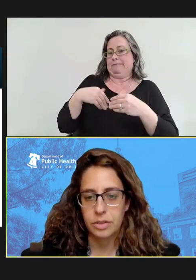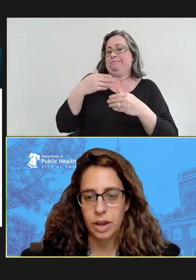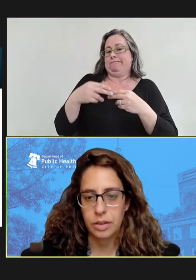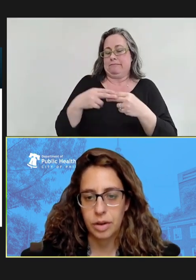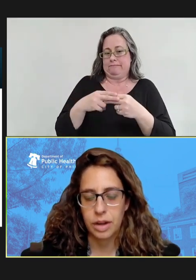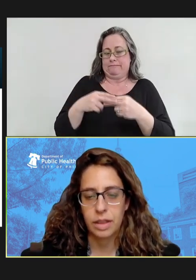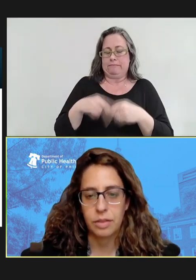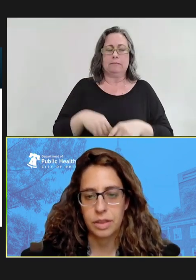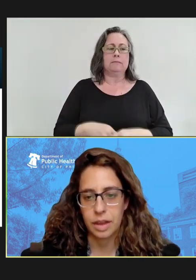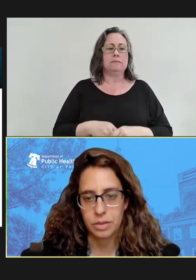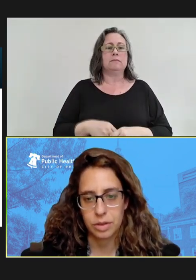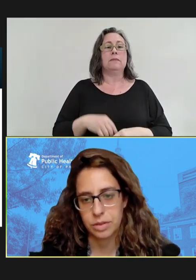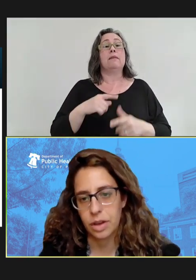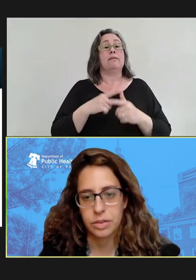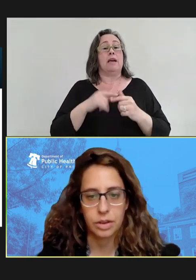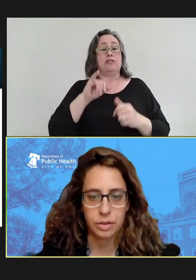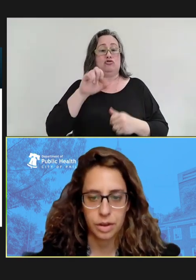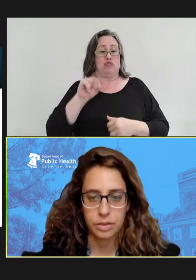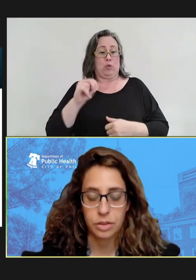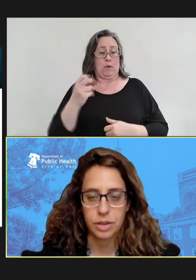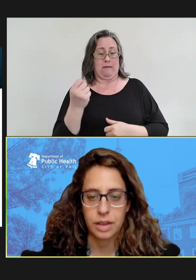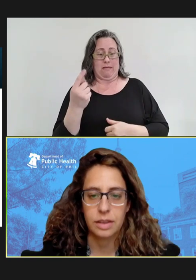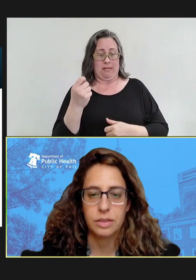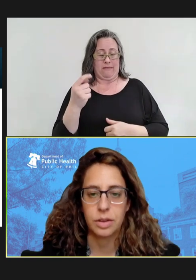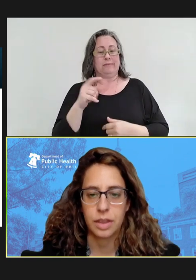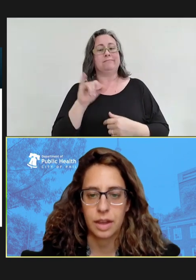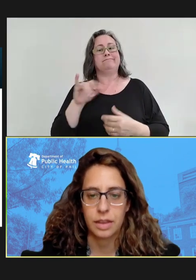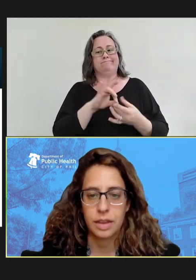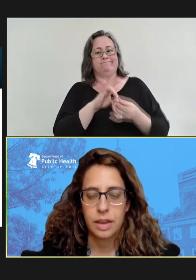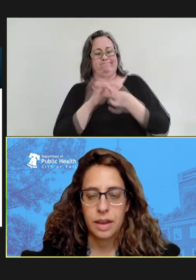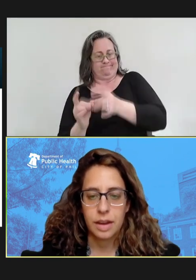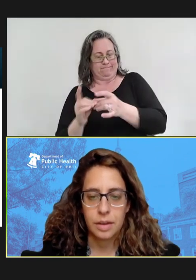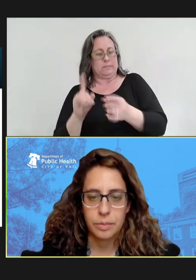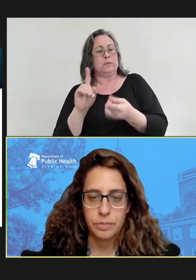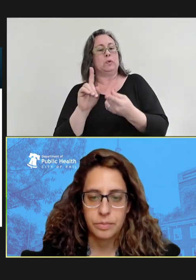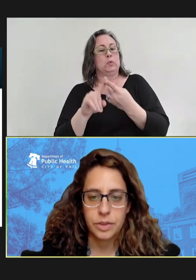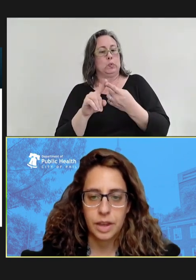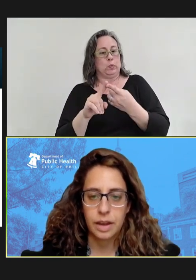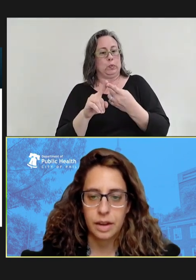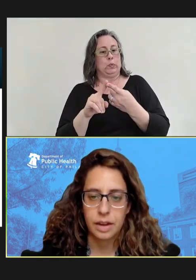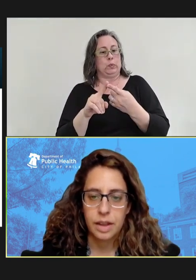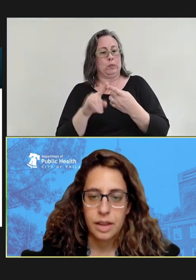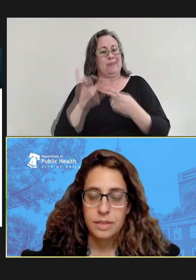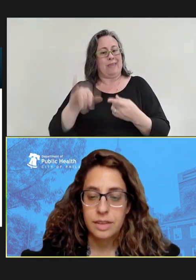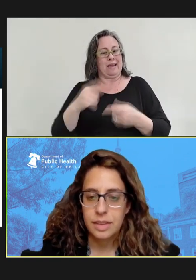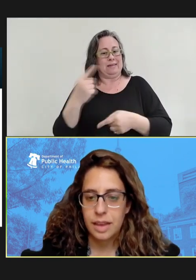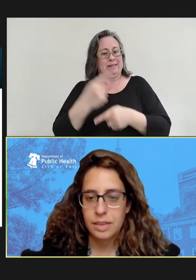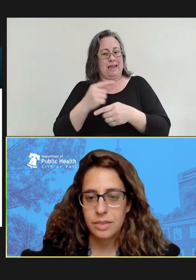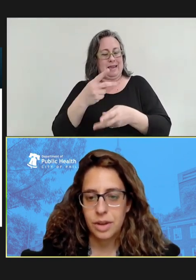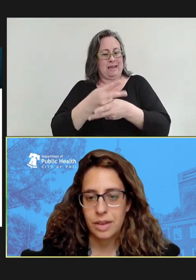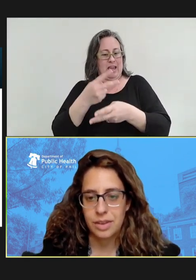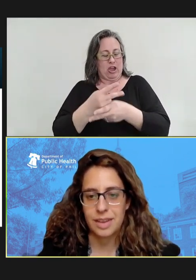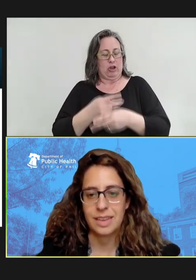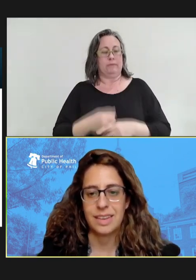January 11th case was also associated with that daycare. Since then, we haven't had any